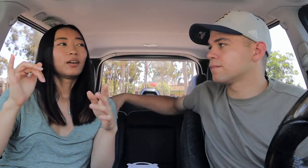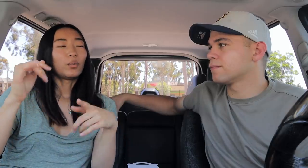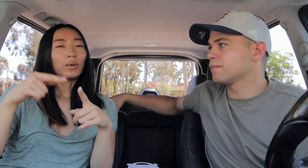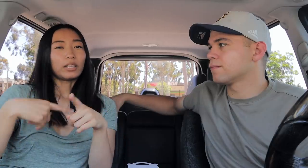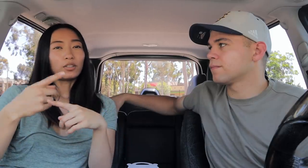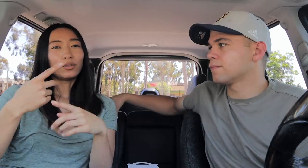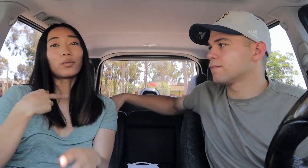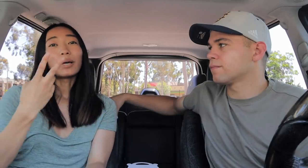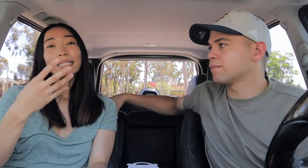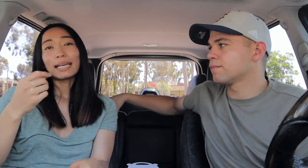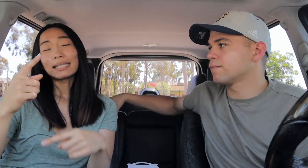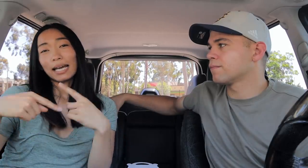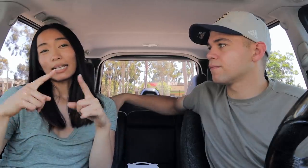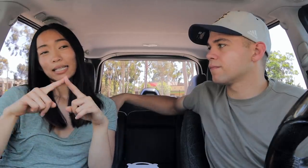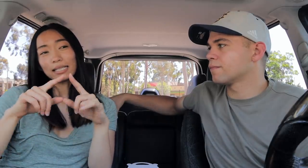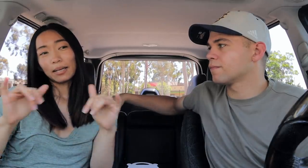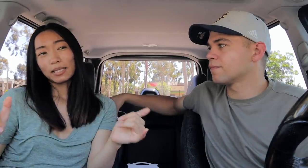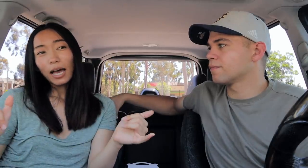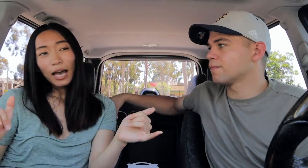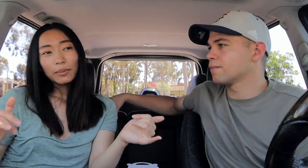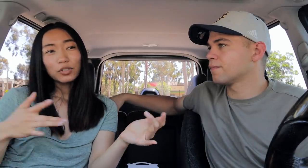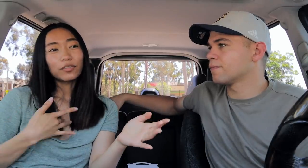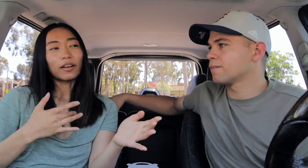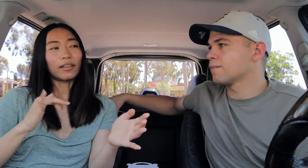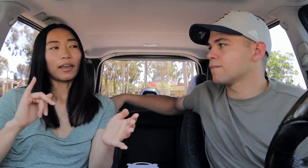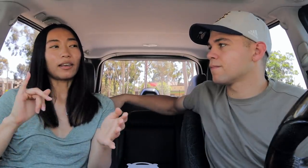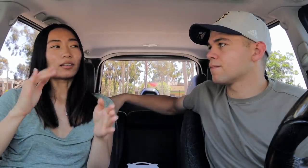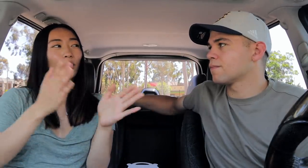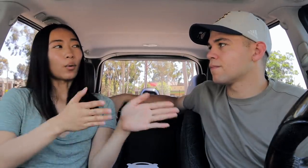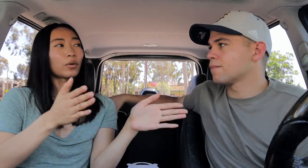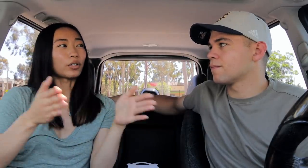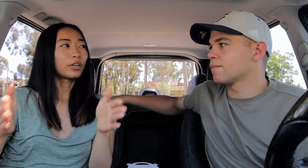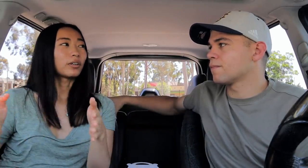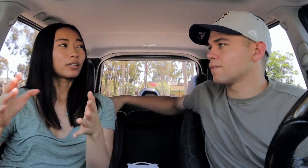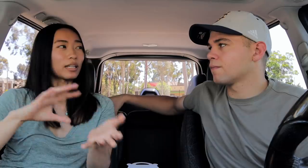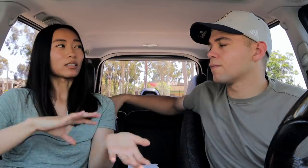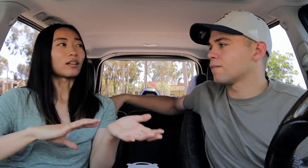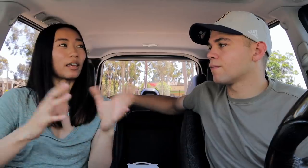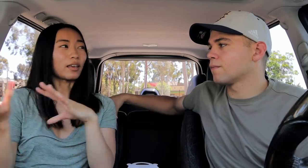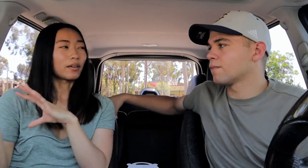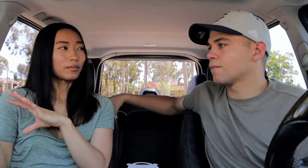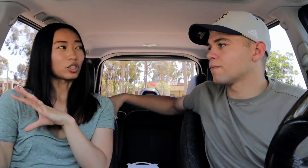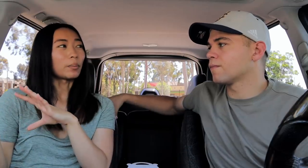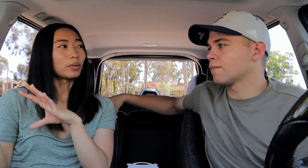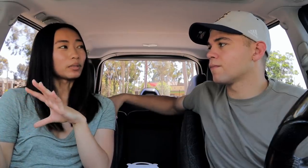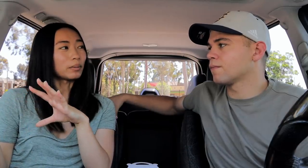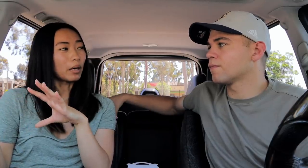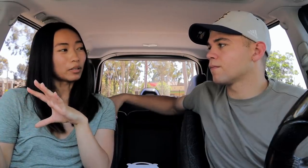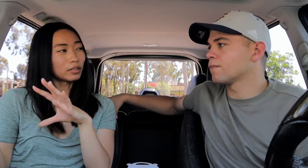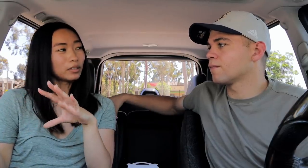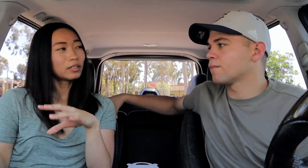when you voice and sign at the same time, she felt like the order gets all like jumbled and muddled.